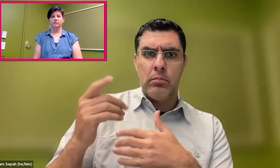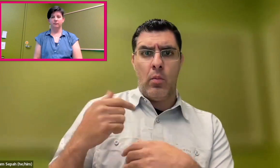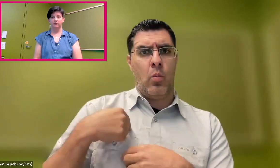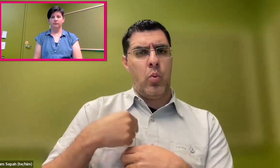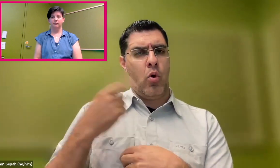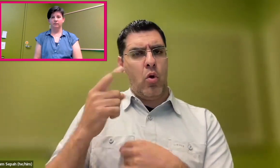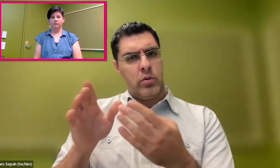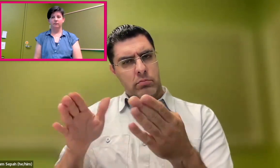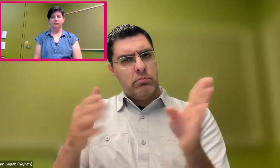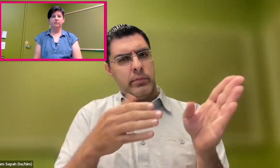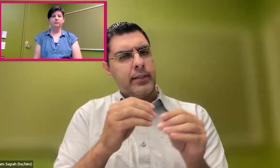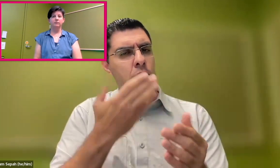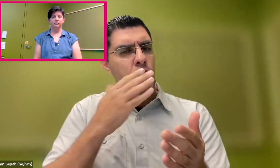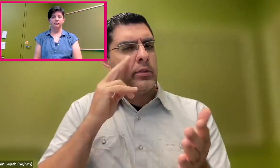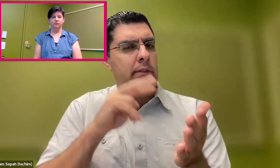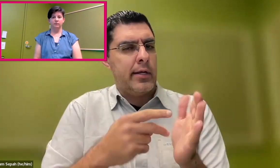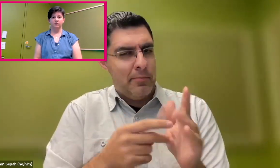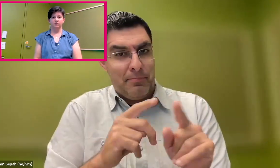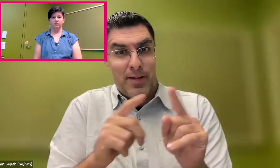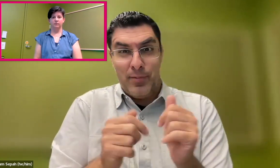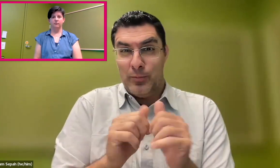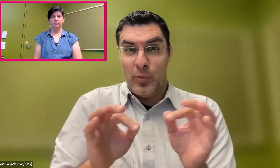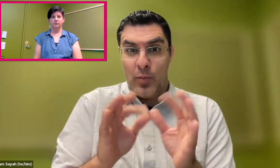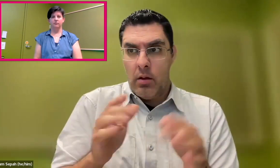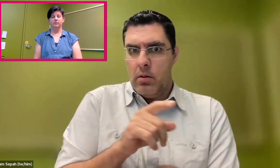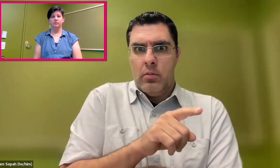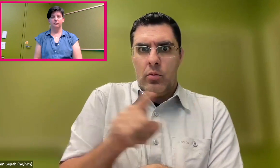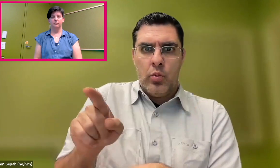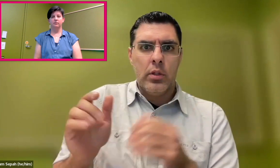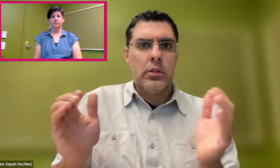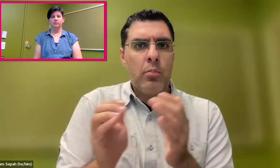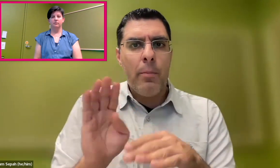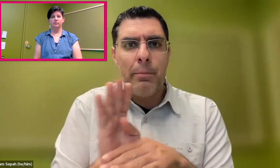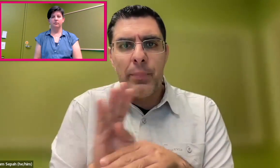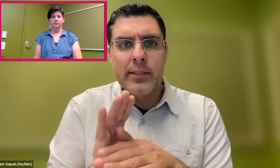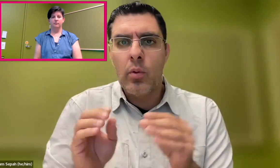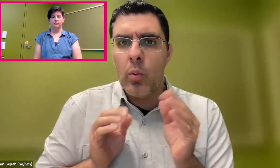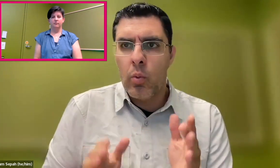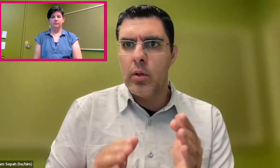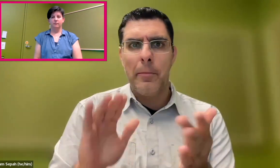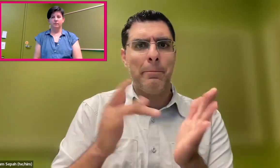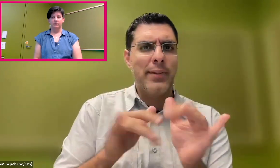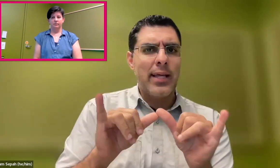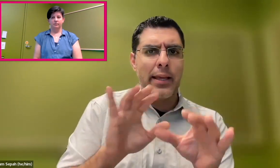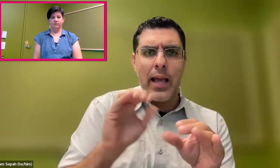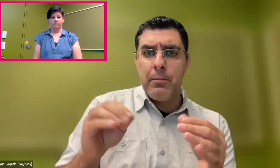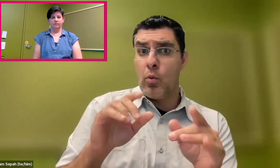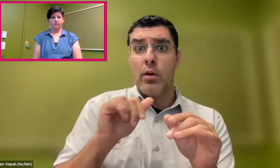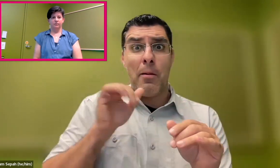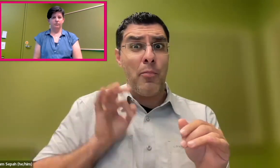or threatened, because we really have the best intentions. And these smaller businesses are--